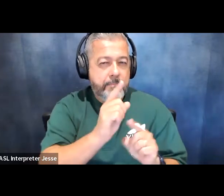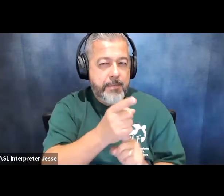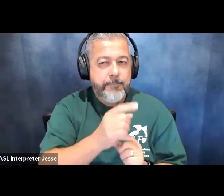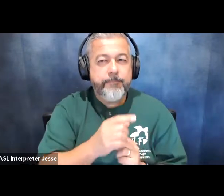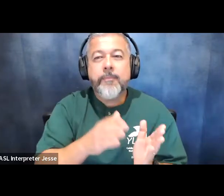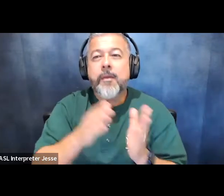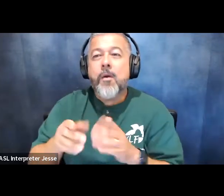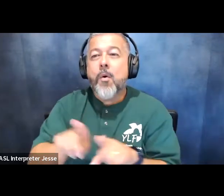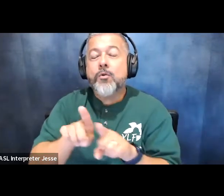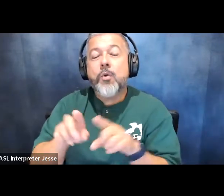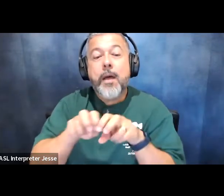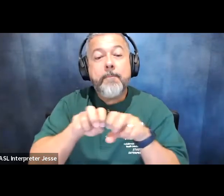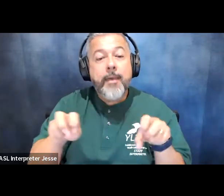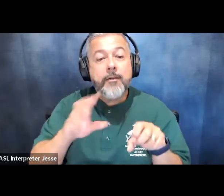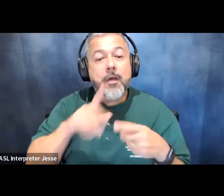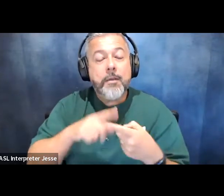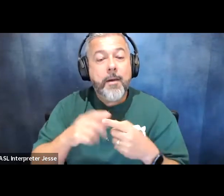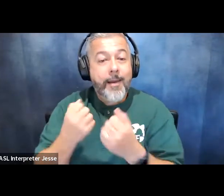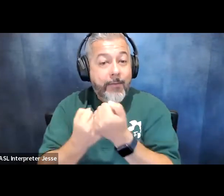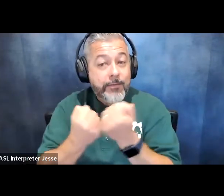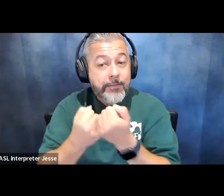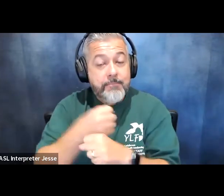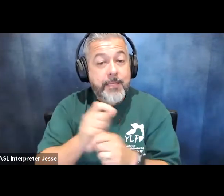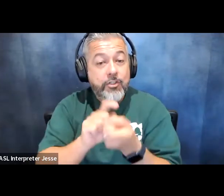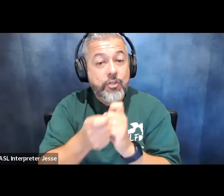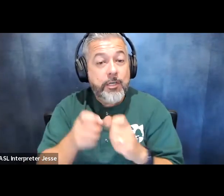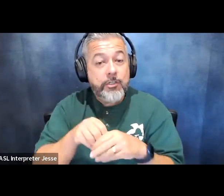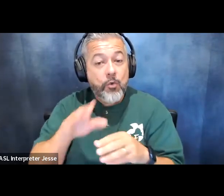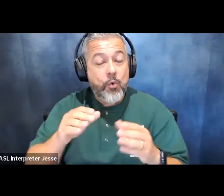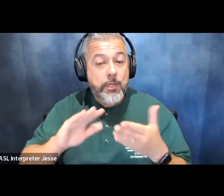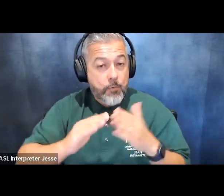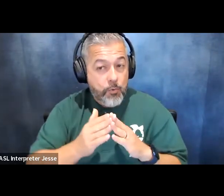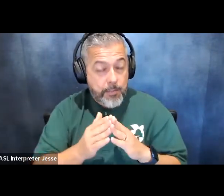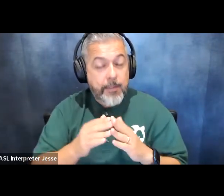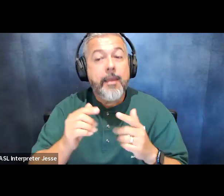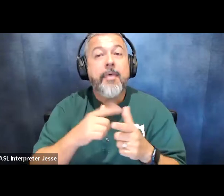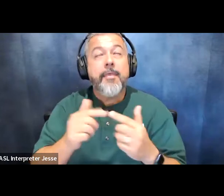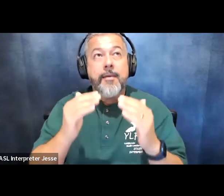talk about advocacy and making change in your community and then as sarah mentioned earlier